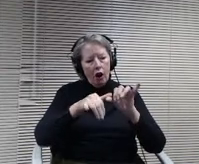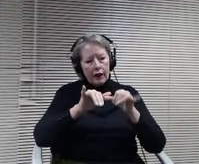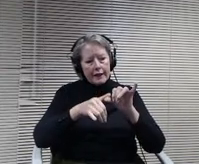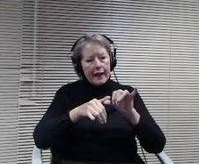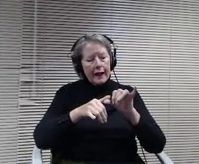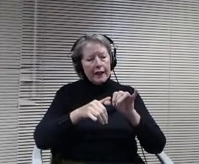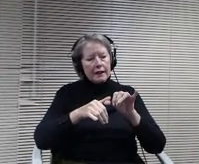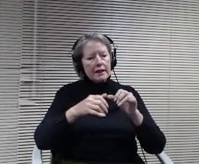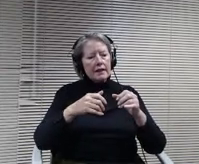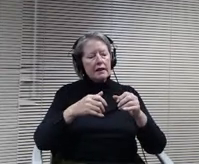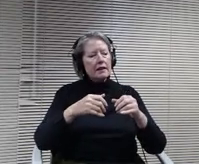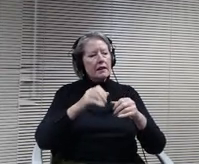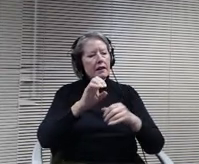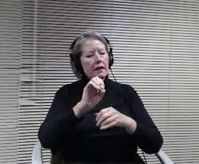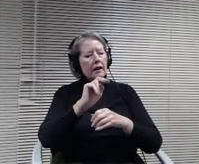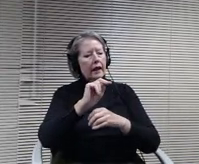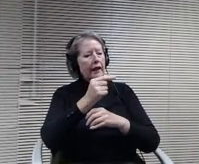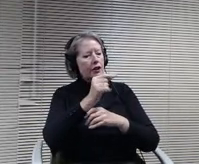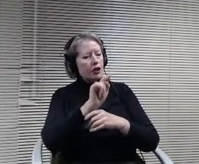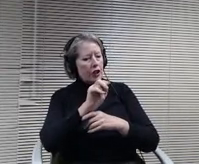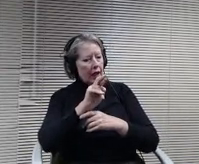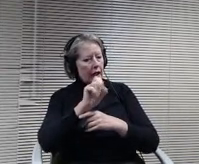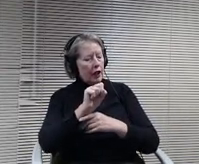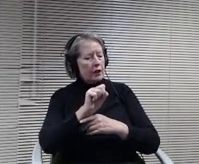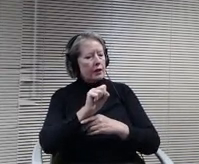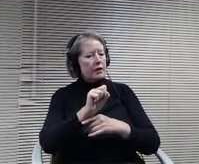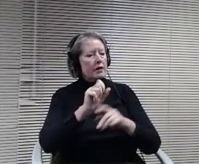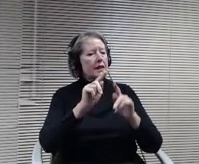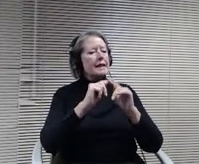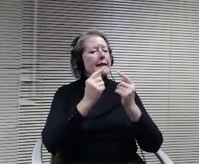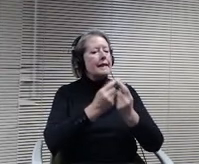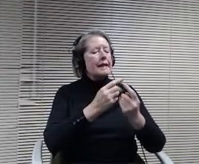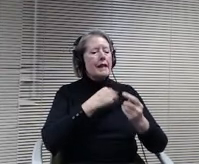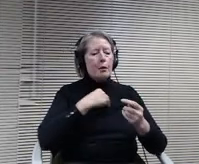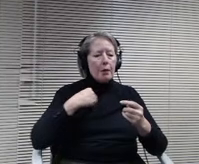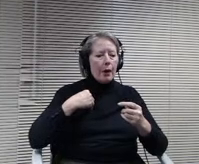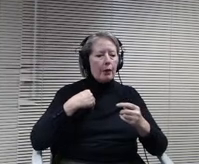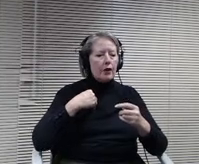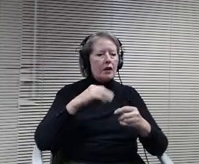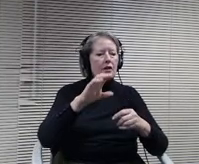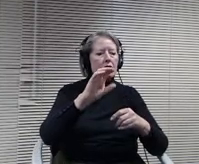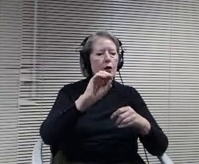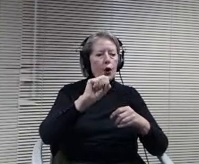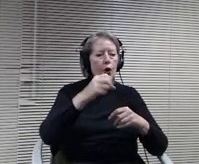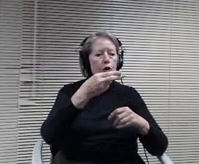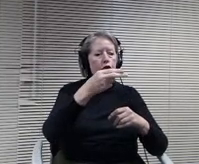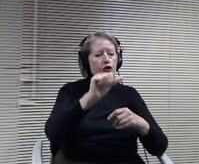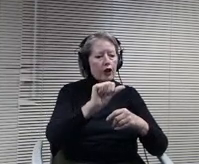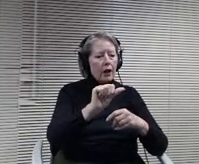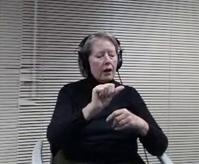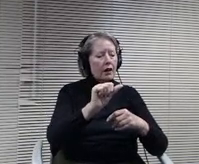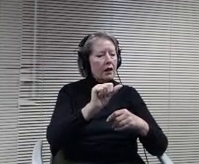your working as a team member, communication OSHA and the requirements. Students would receive the OSHA certification